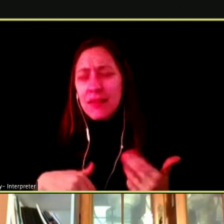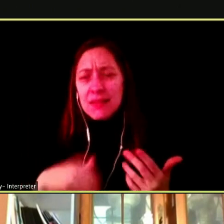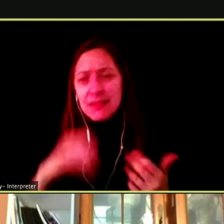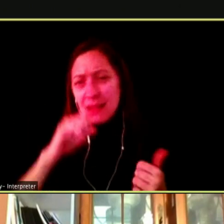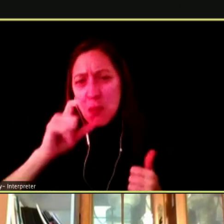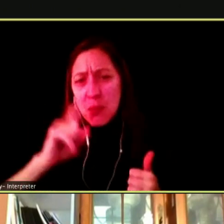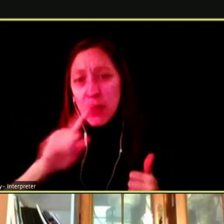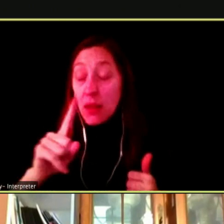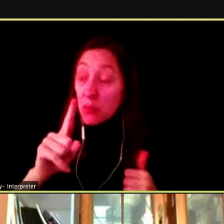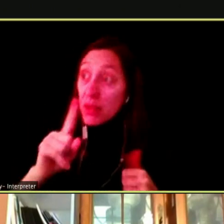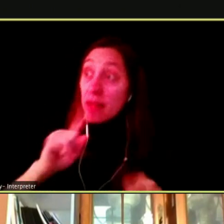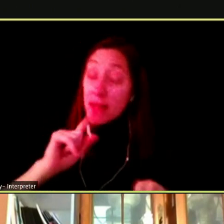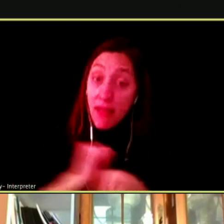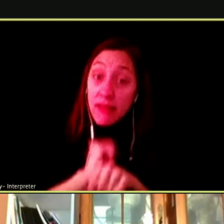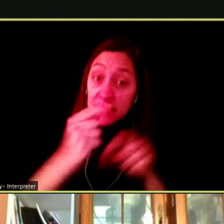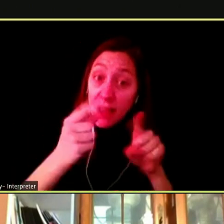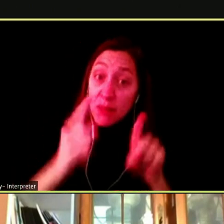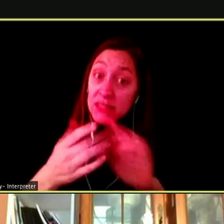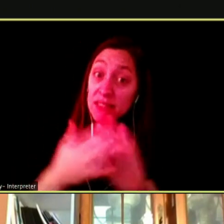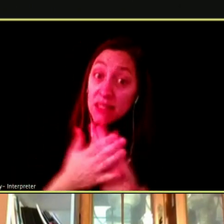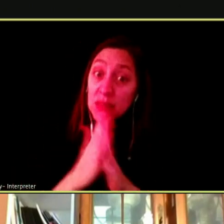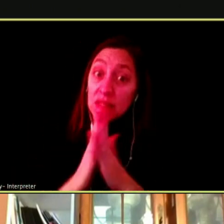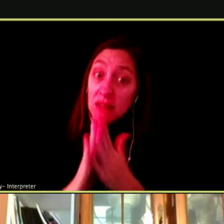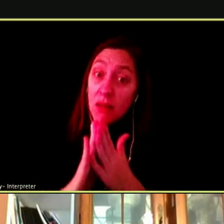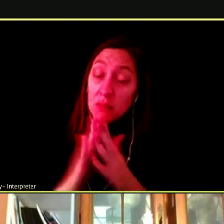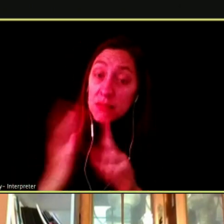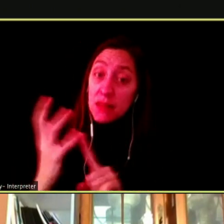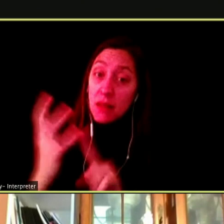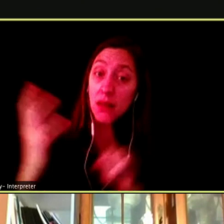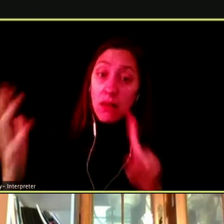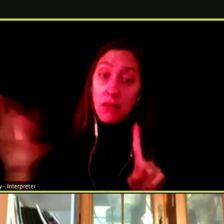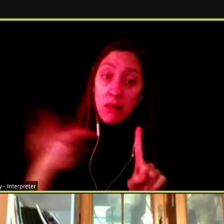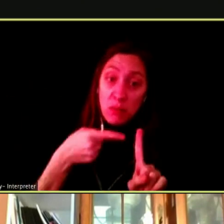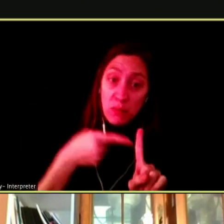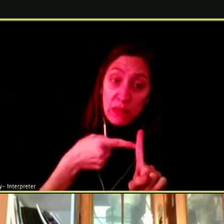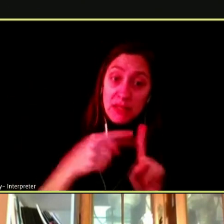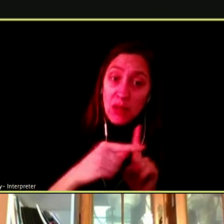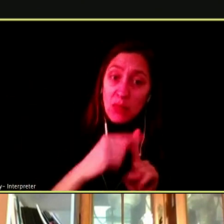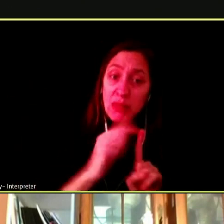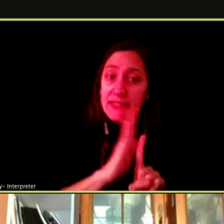ACTUALLY REALLY TRUE THAT IT BECOMES KIND OF LIKE THE PERSON AND THE VAPE AND THEY DON'T